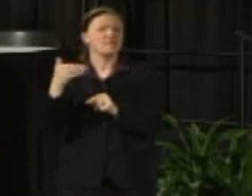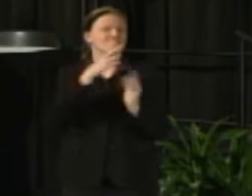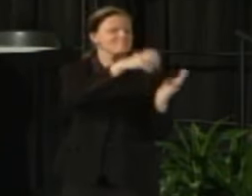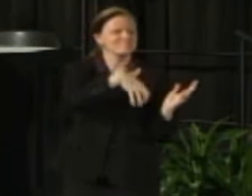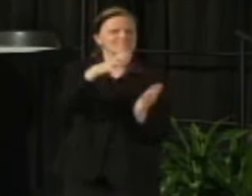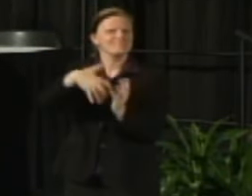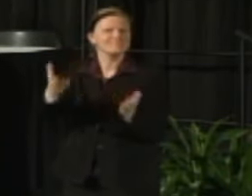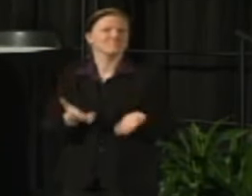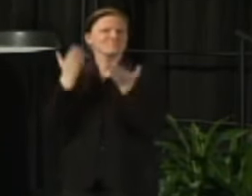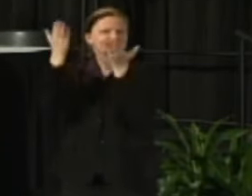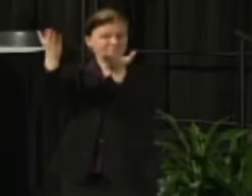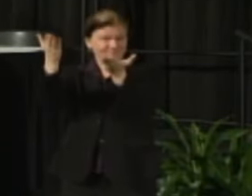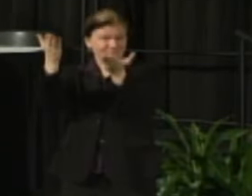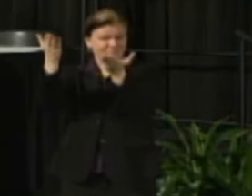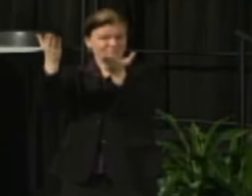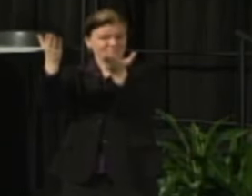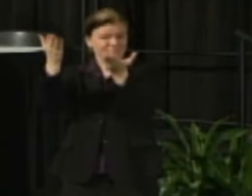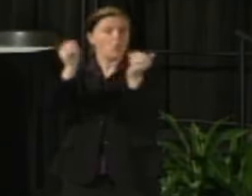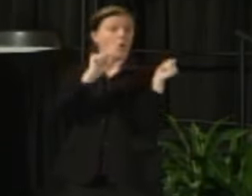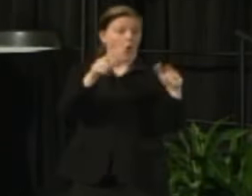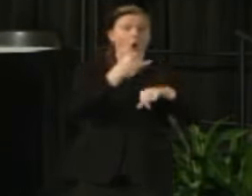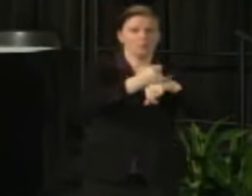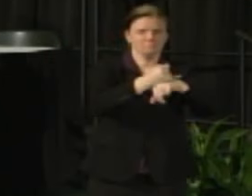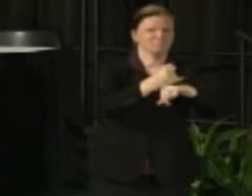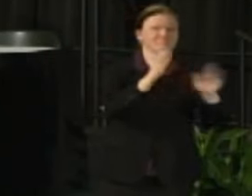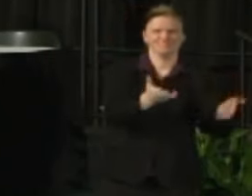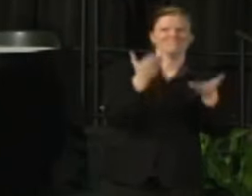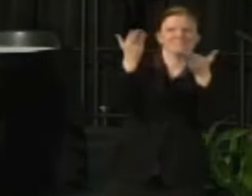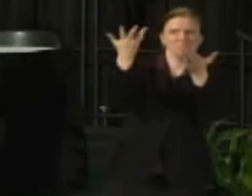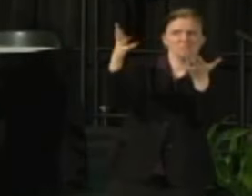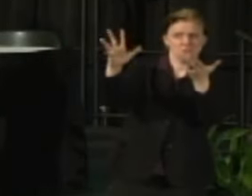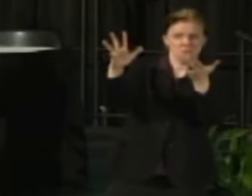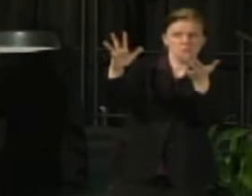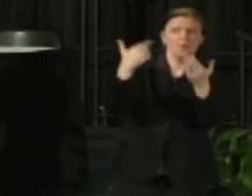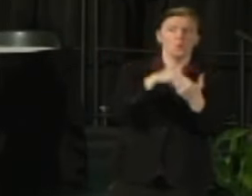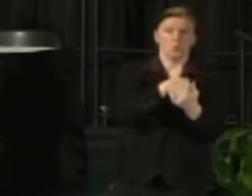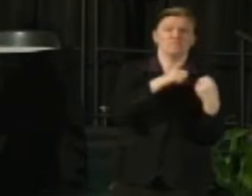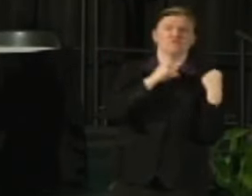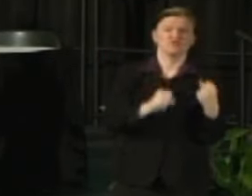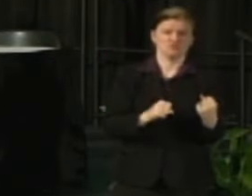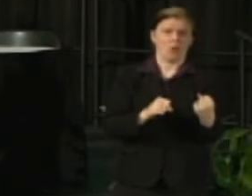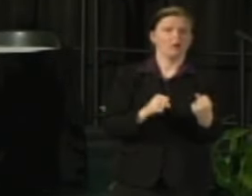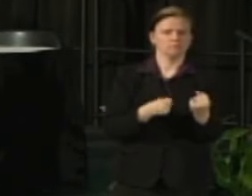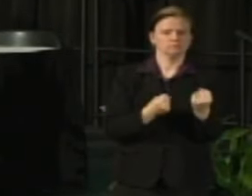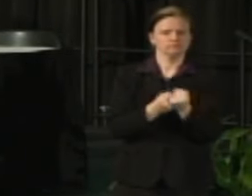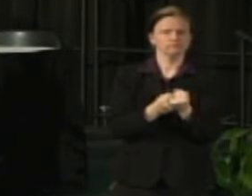But given all of that we have a ready case to be able to talk about this piece